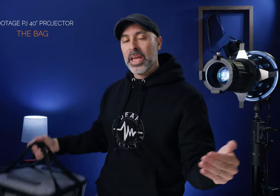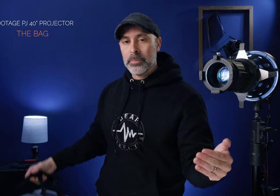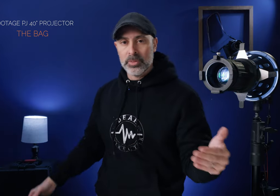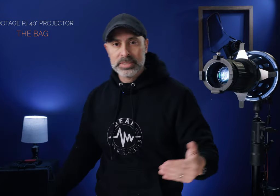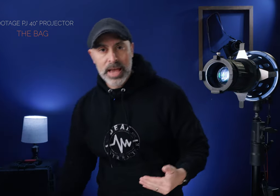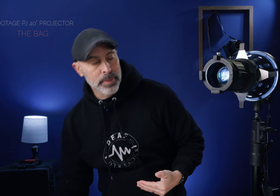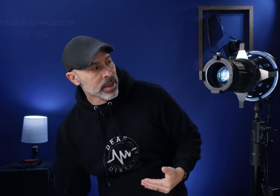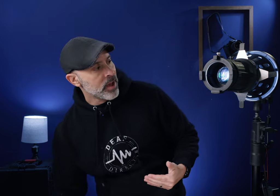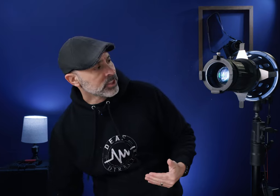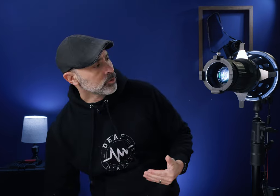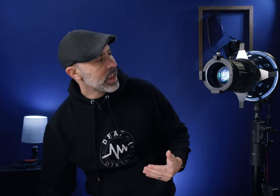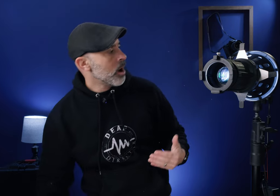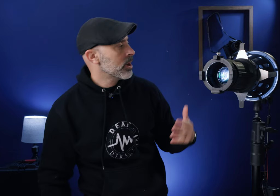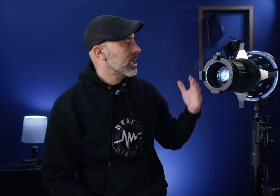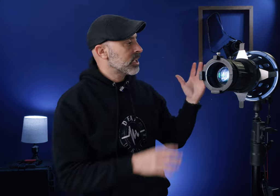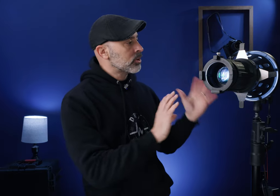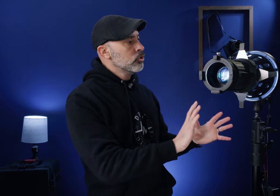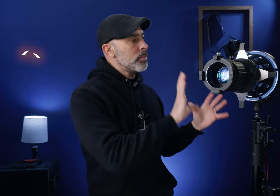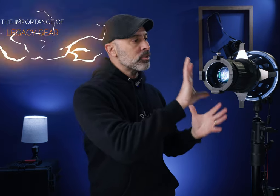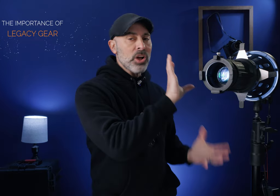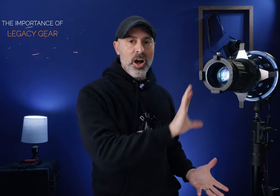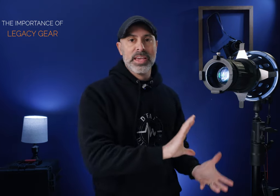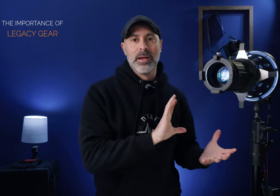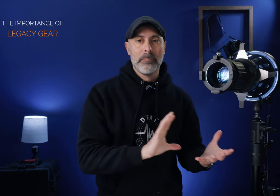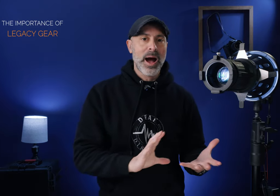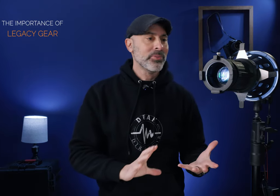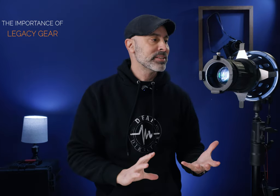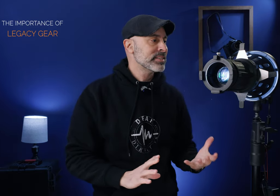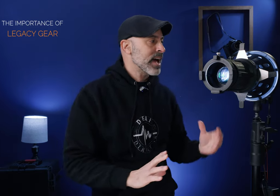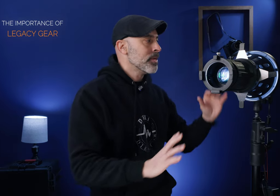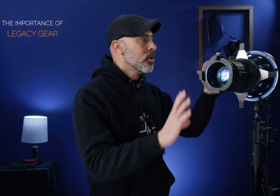end up on the set and that's really how I want to kind of conclude about talking about this is that